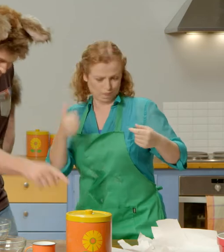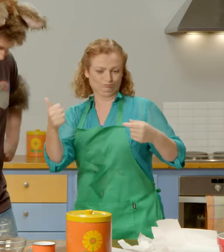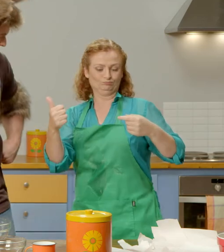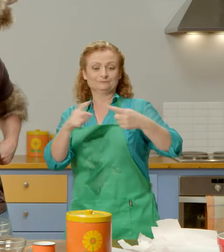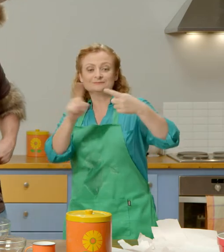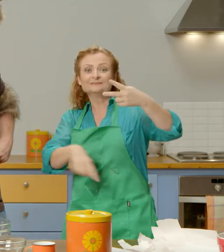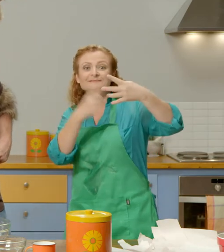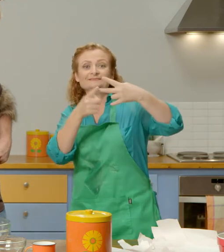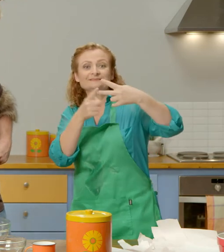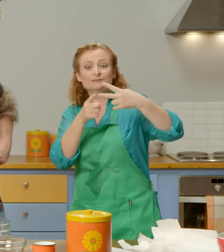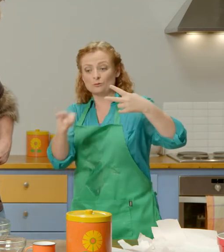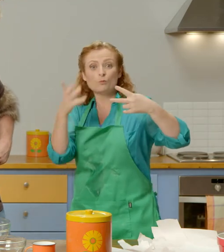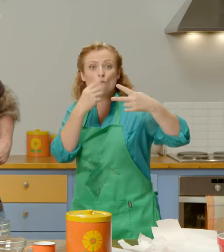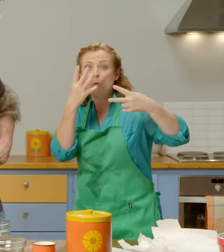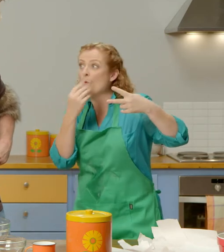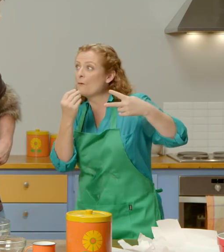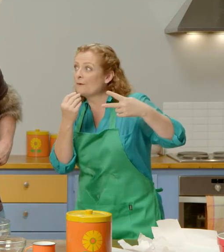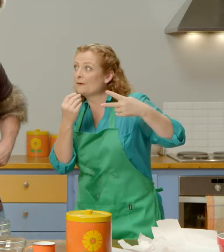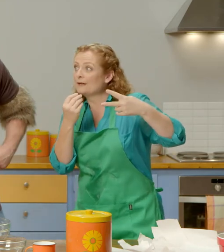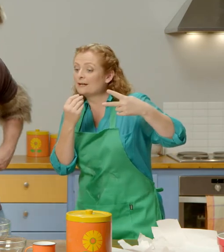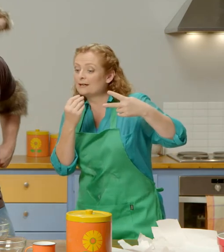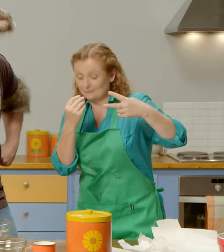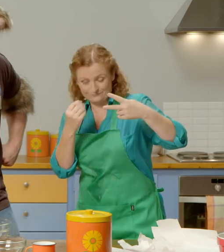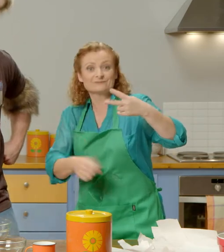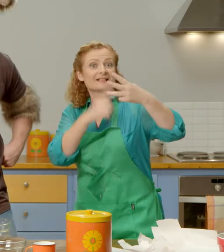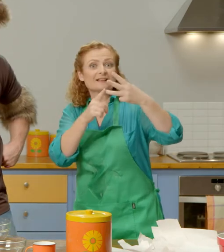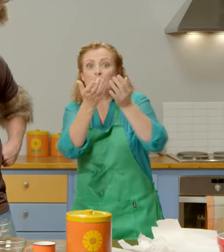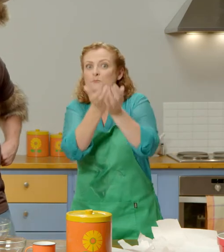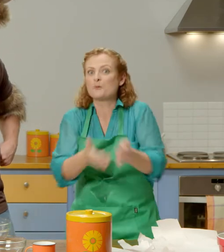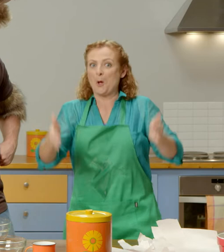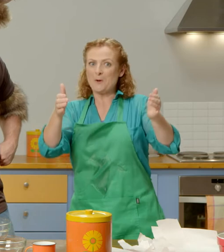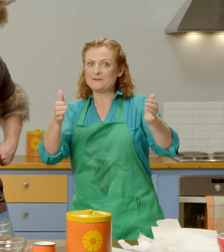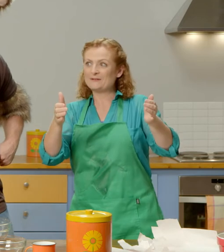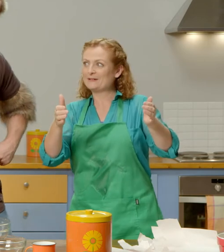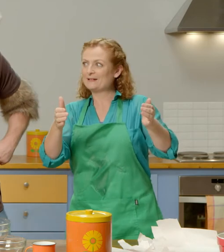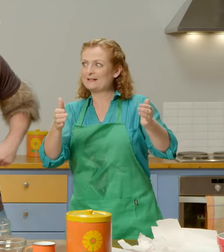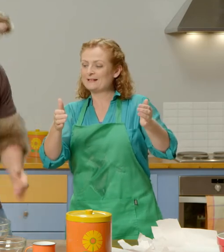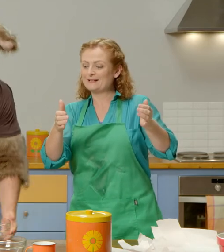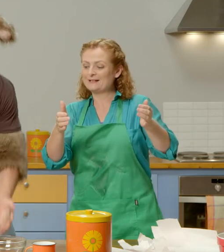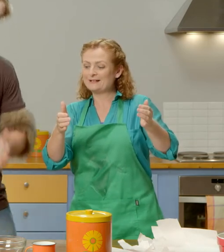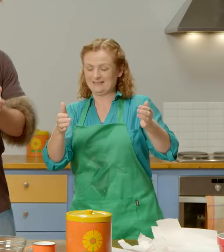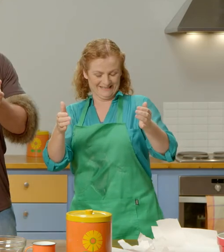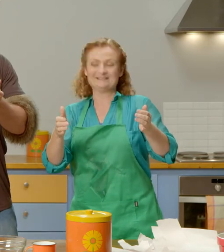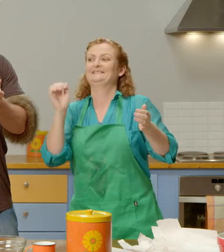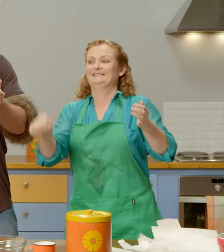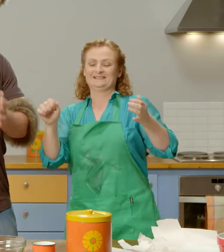Yep! We need water … There it is. We need a bowl … Got it!